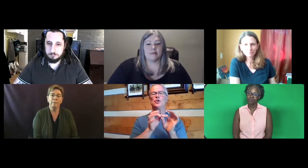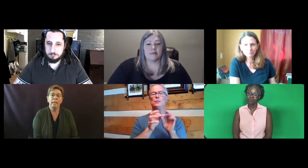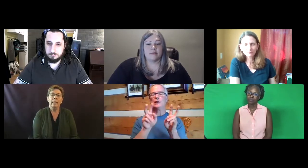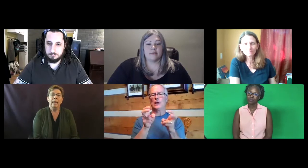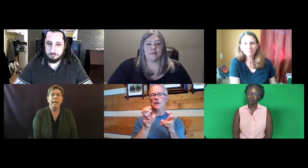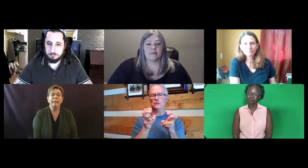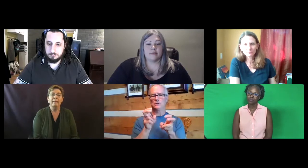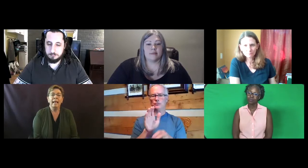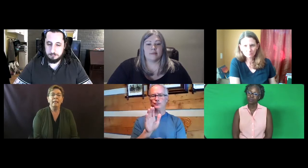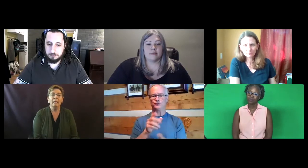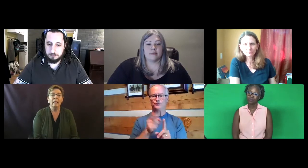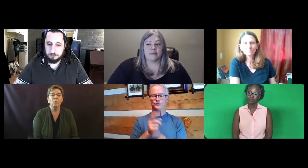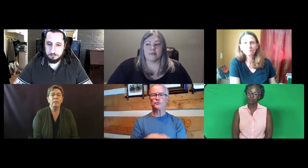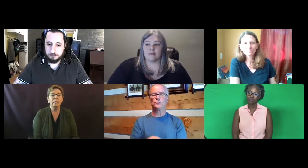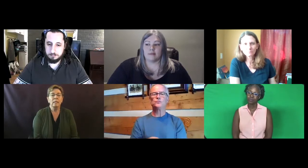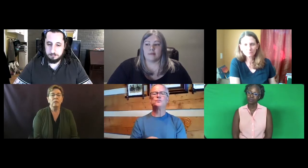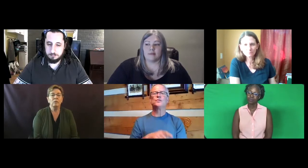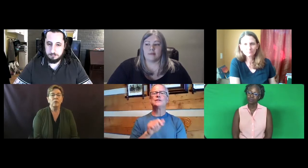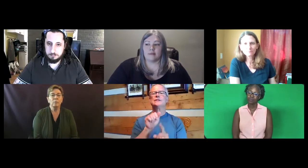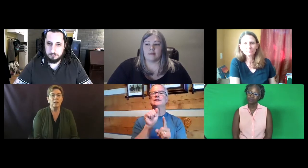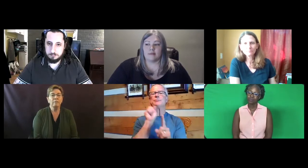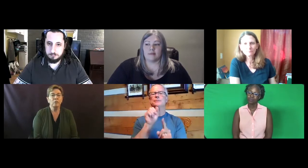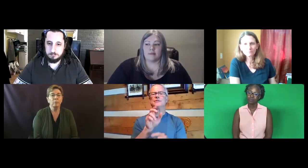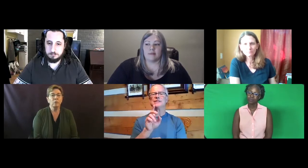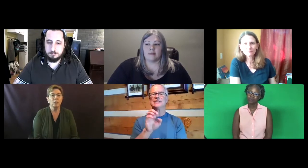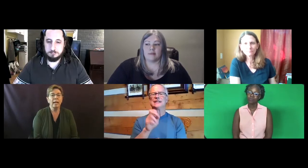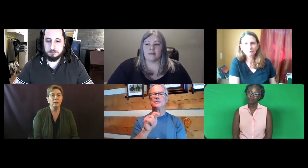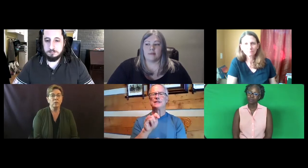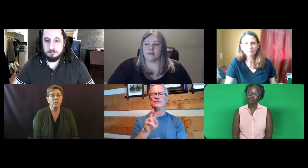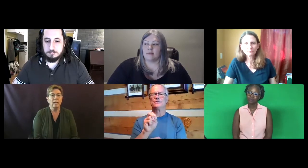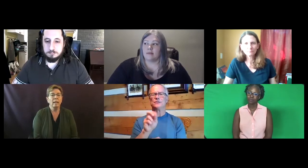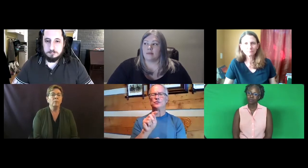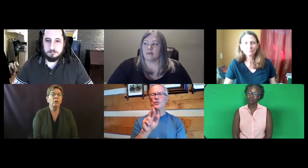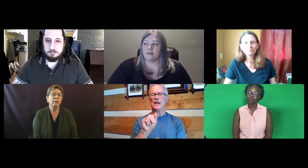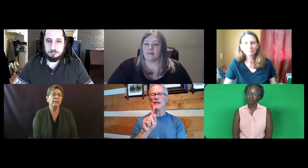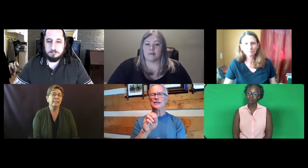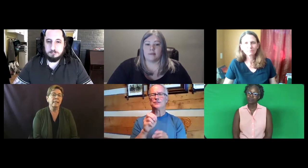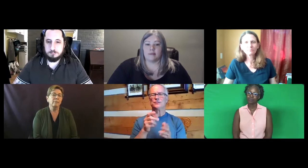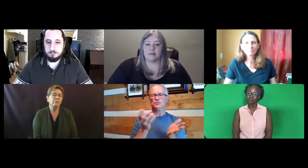And that was in terms of interpreters’ titles.